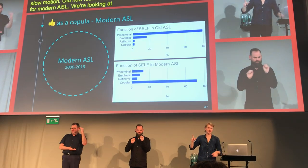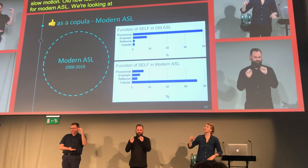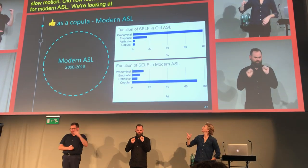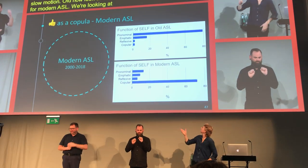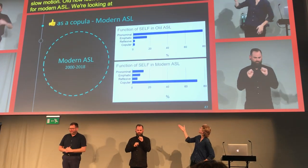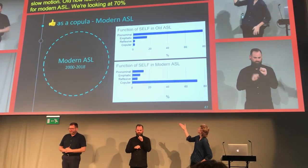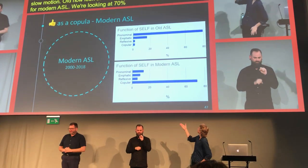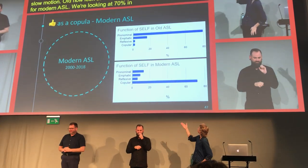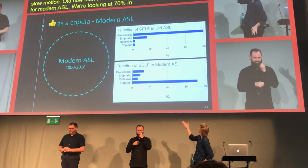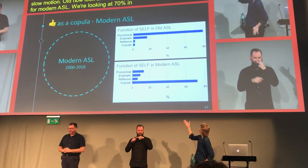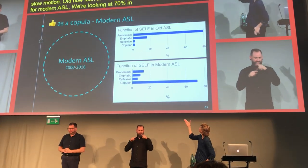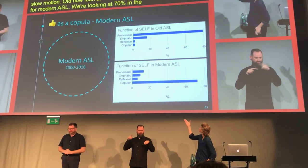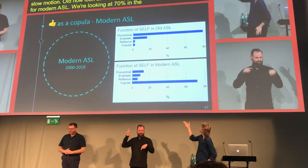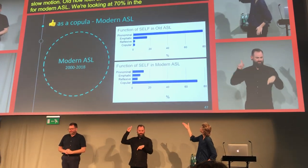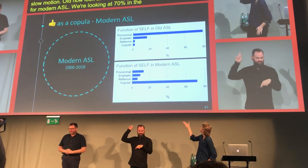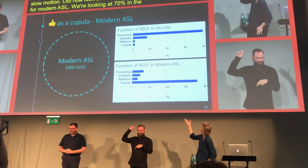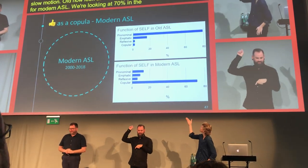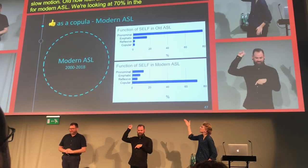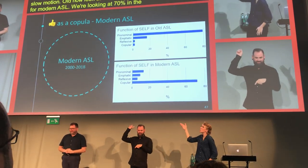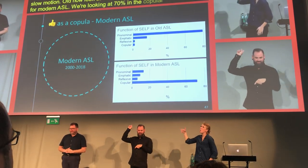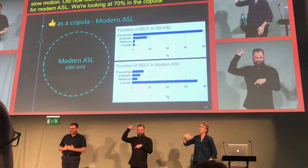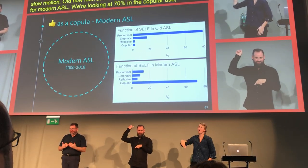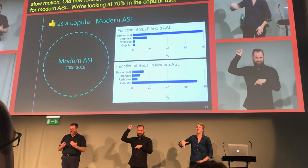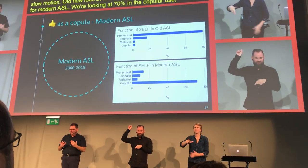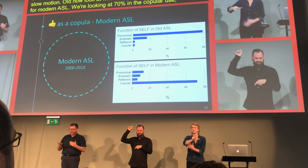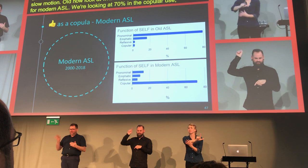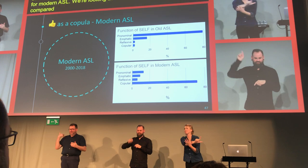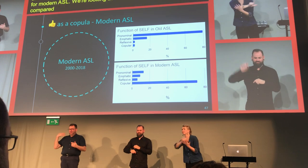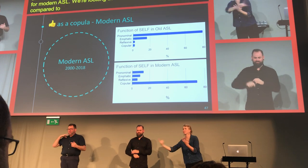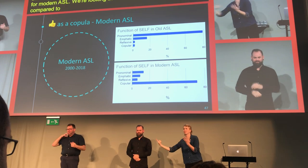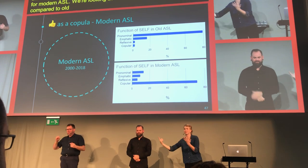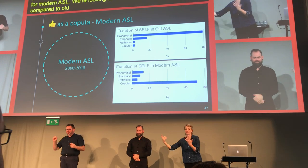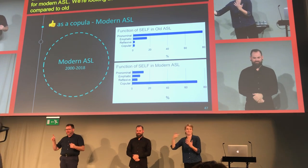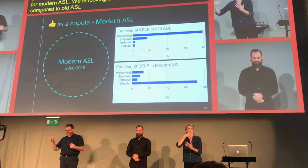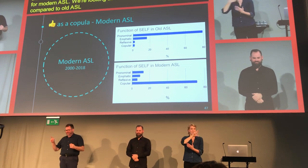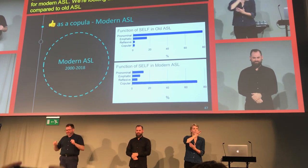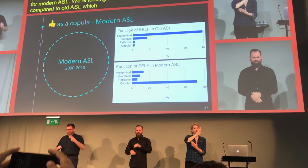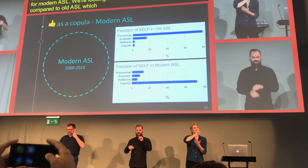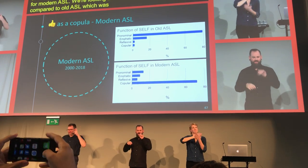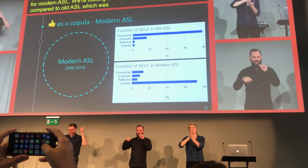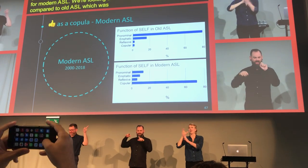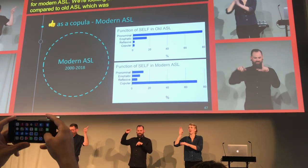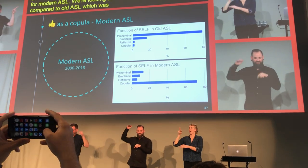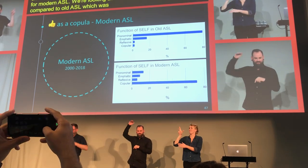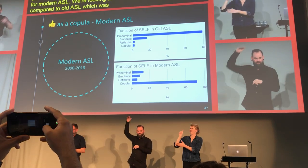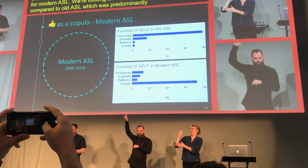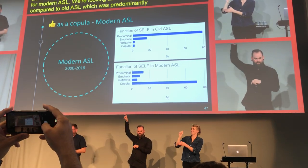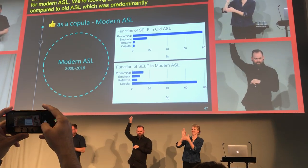compared to old ASL, which was predominantly in the predominant sense.